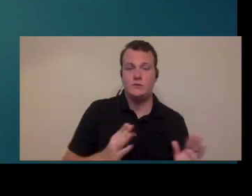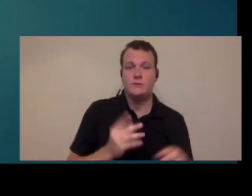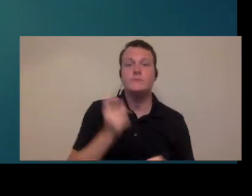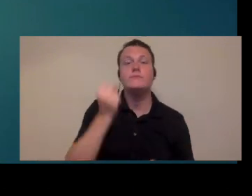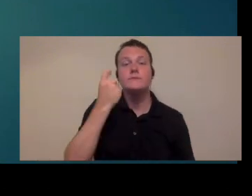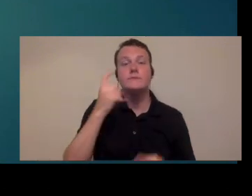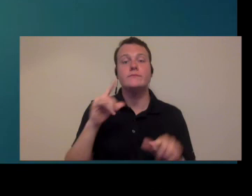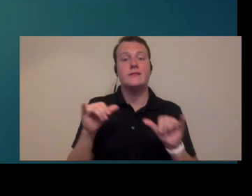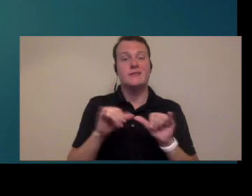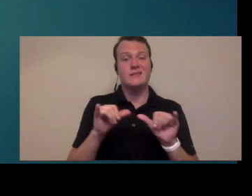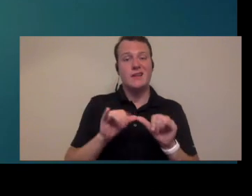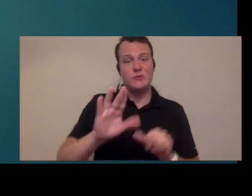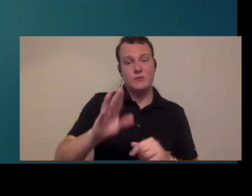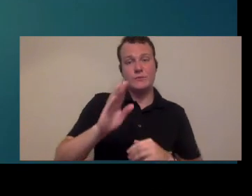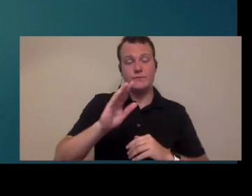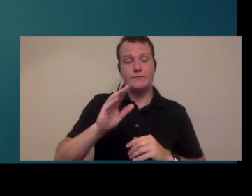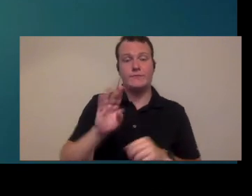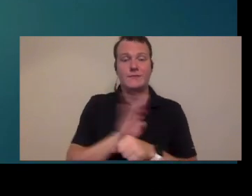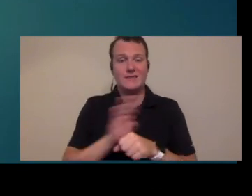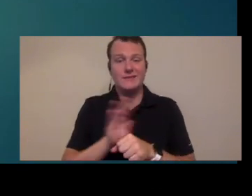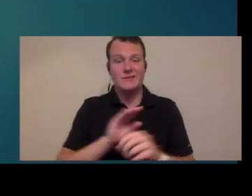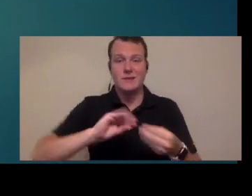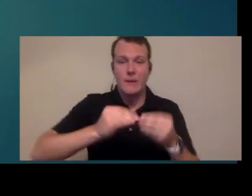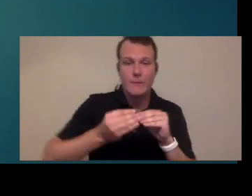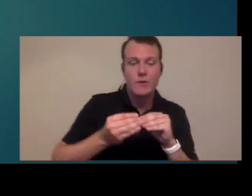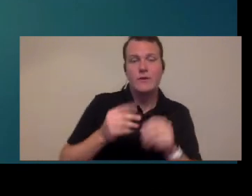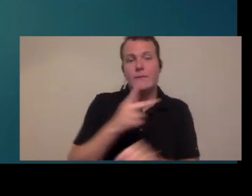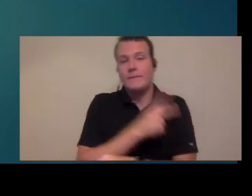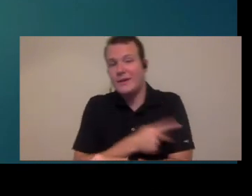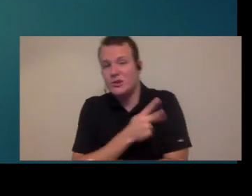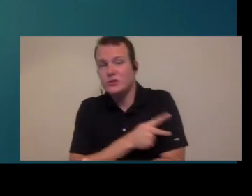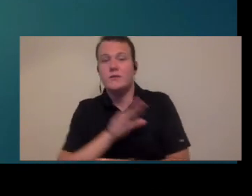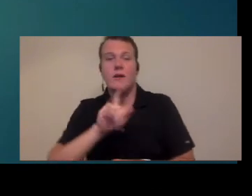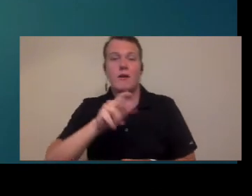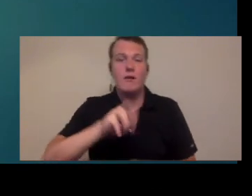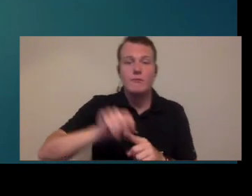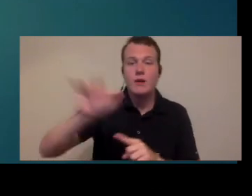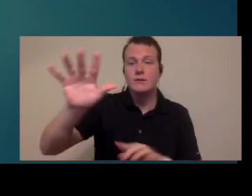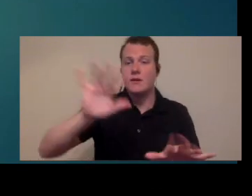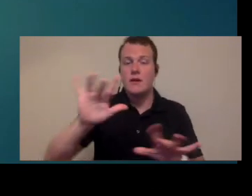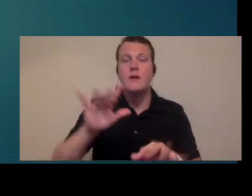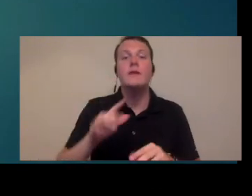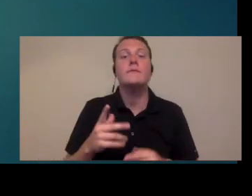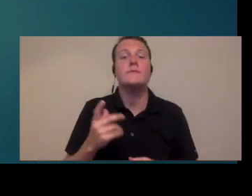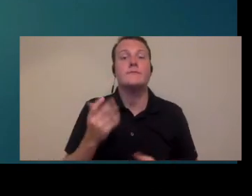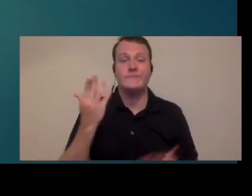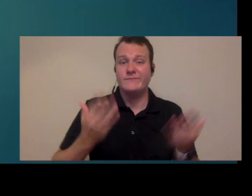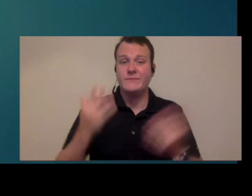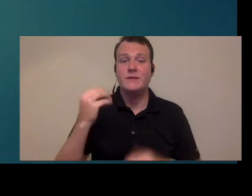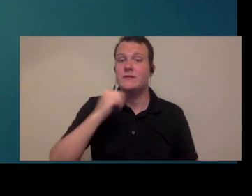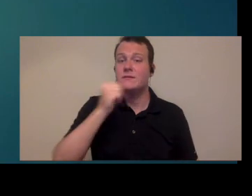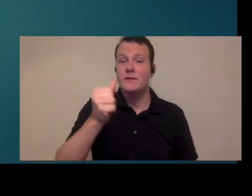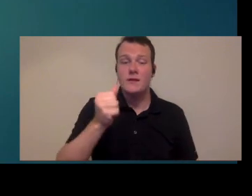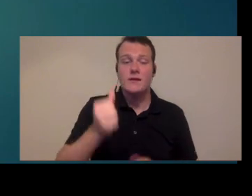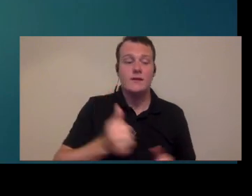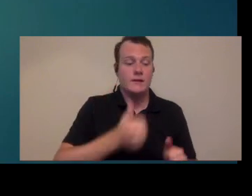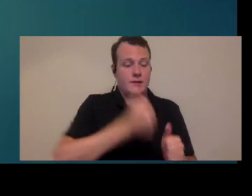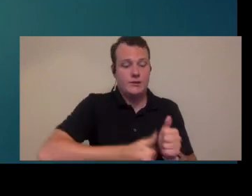keep in mind is depending on the size of the practice and the number of patients you see a number of claims you process it might not be that every single person